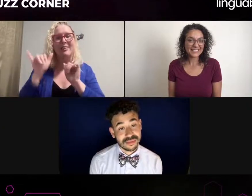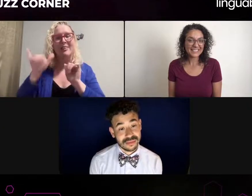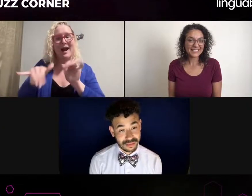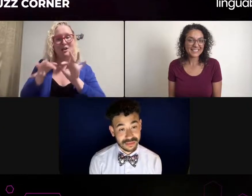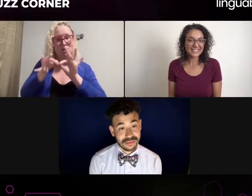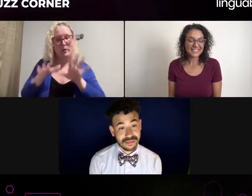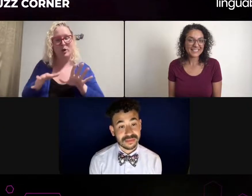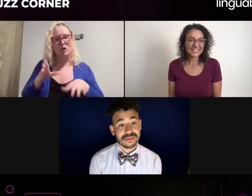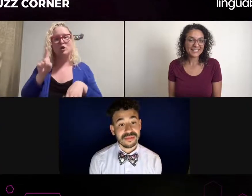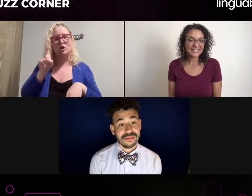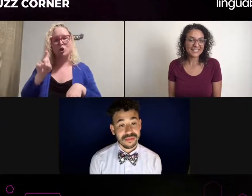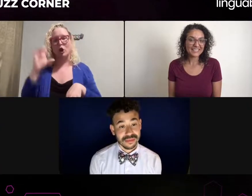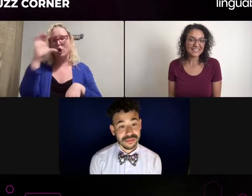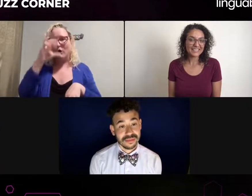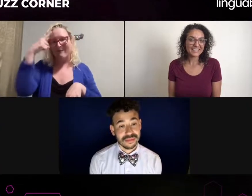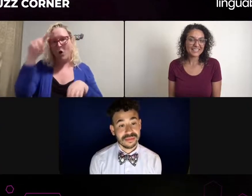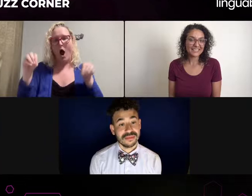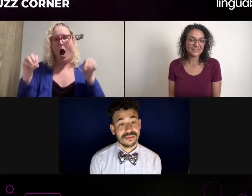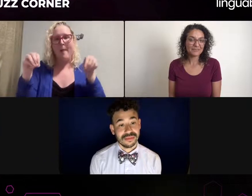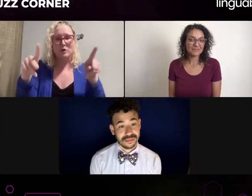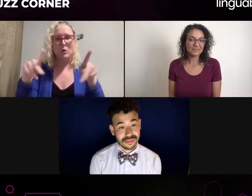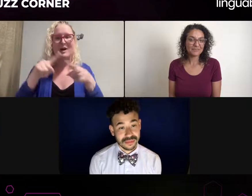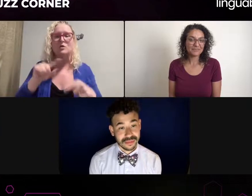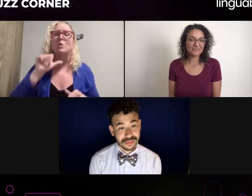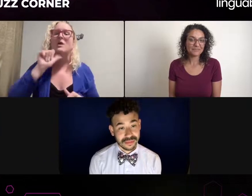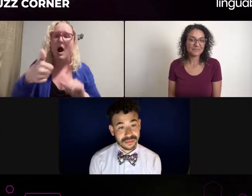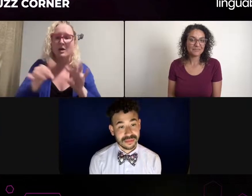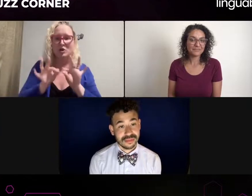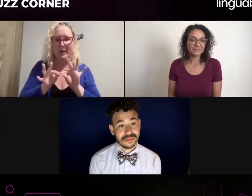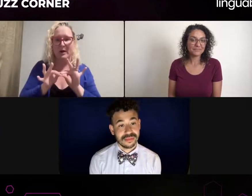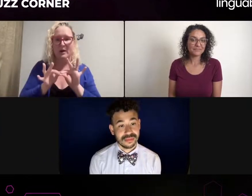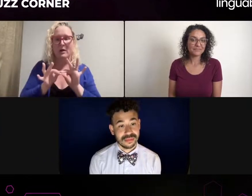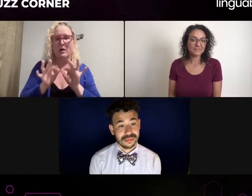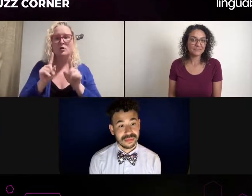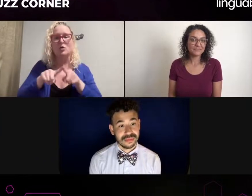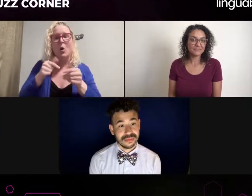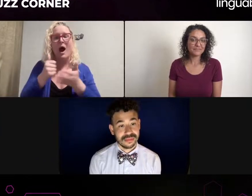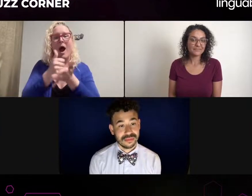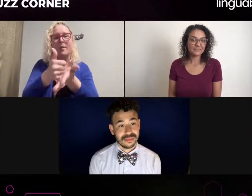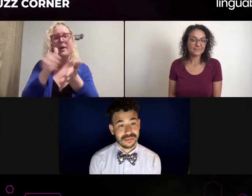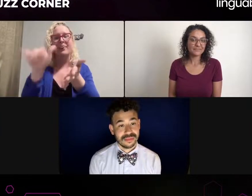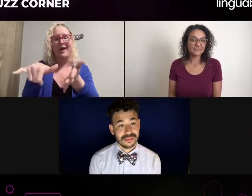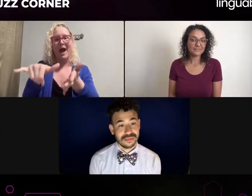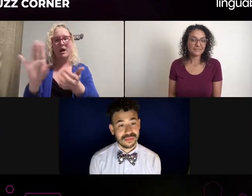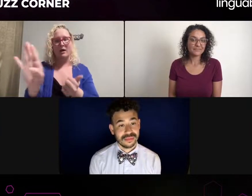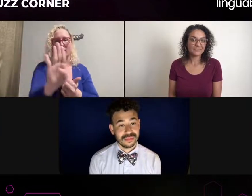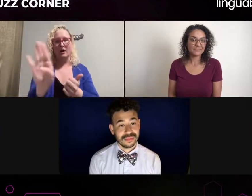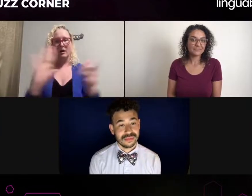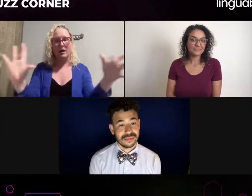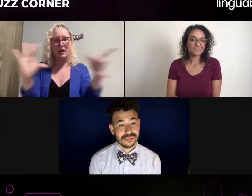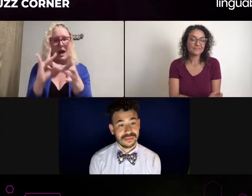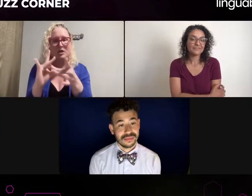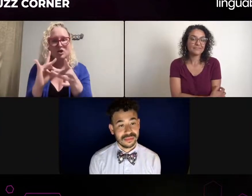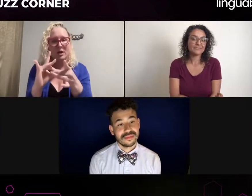requires a lot of confidence from deaf people, as it should, because you can't predict that situation. Who's going to be in the room, right?